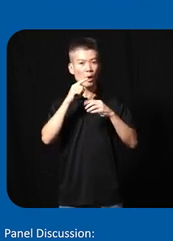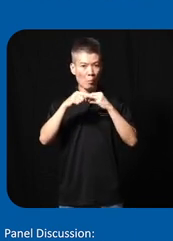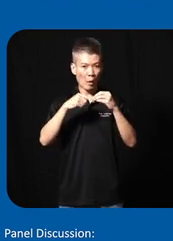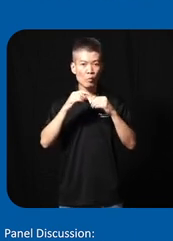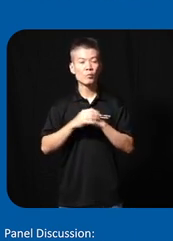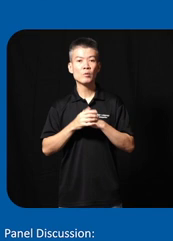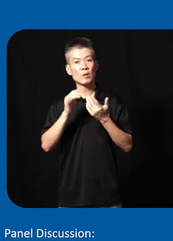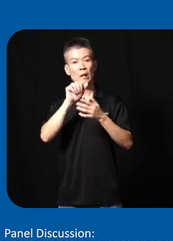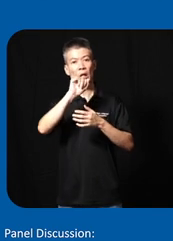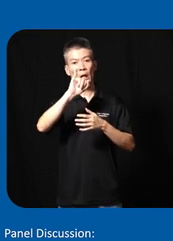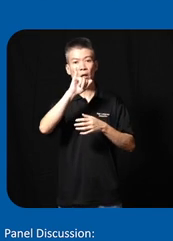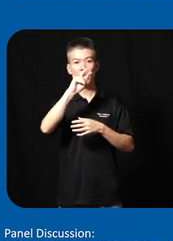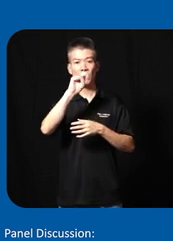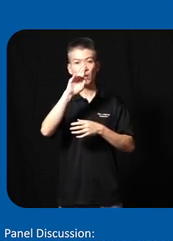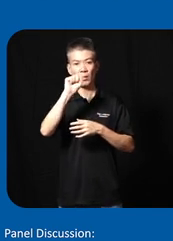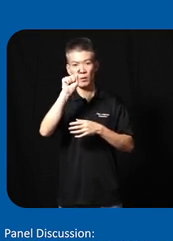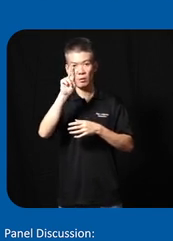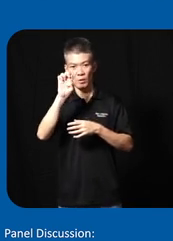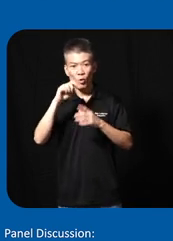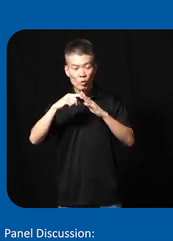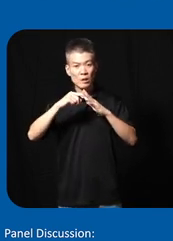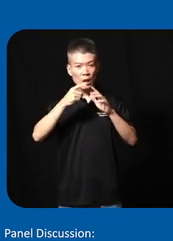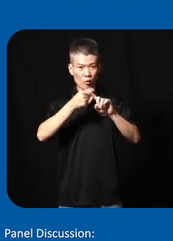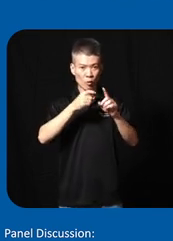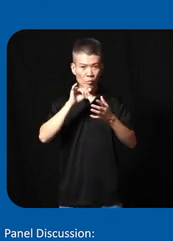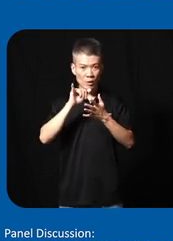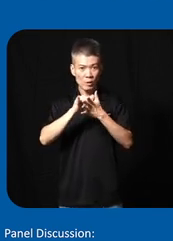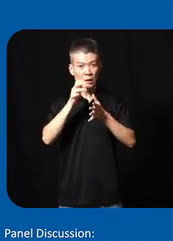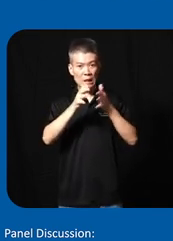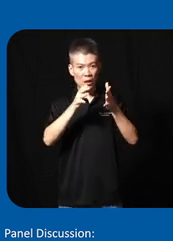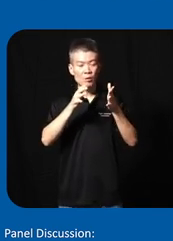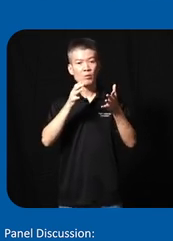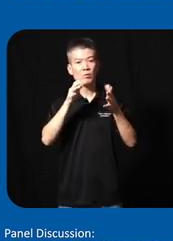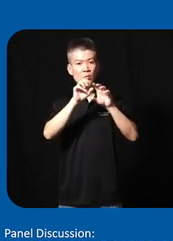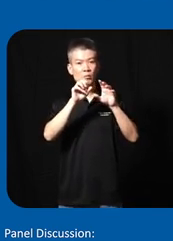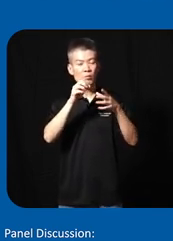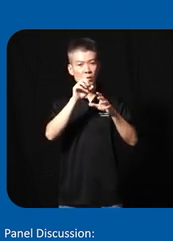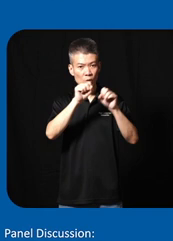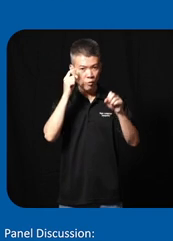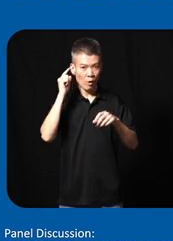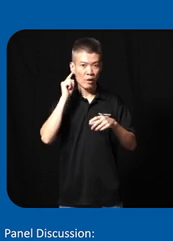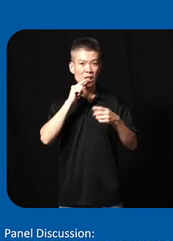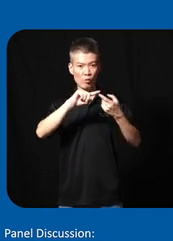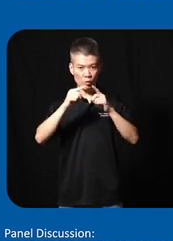about the AI infrastructure we start from the sign langage transation system for our Defence but we